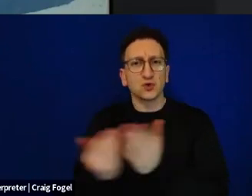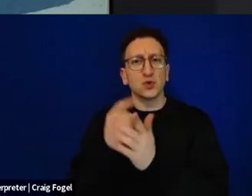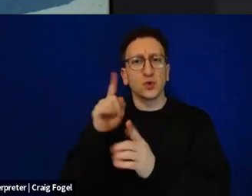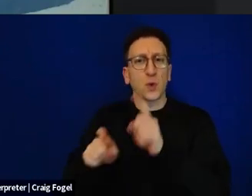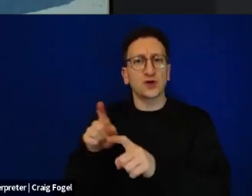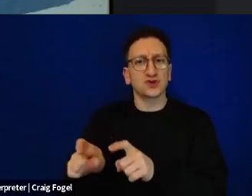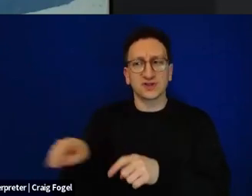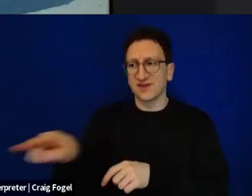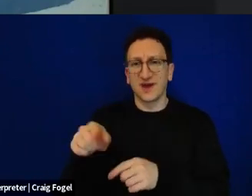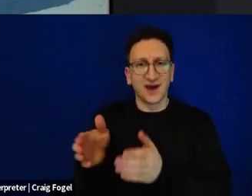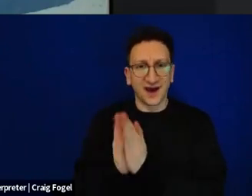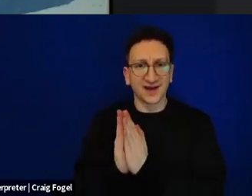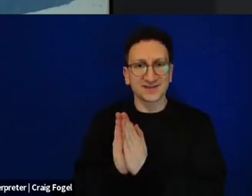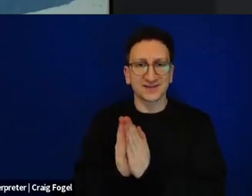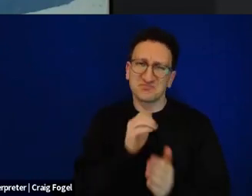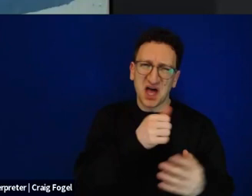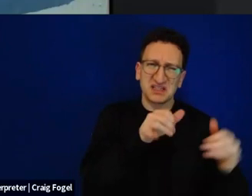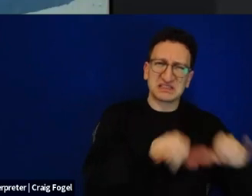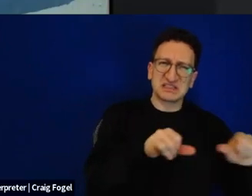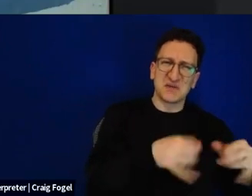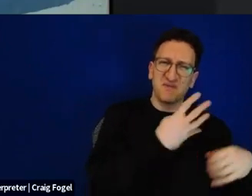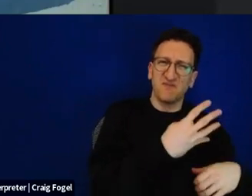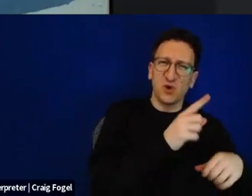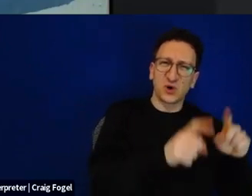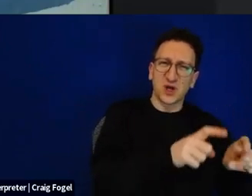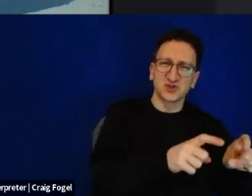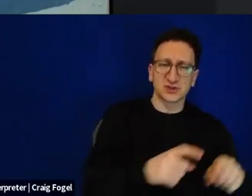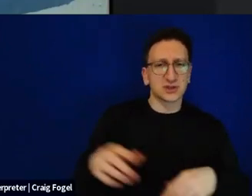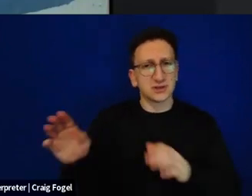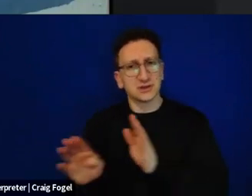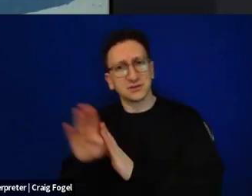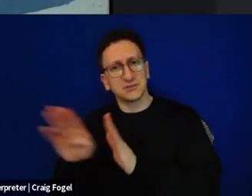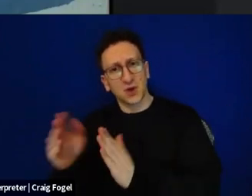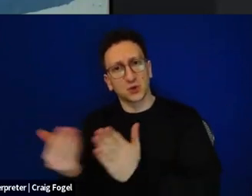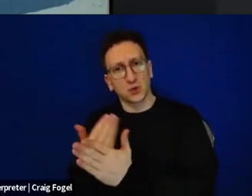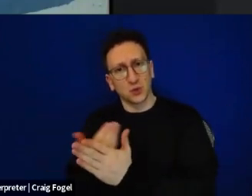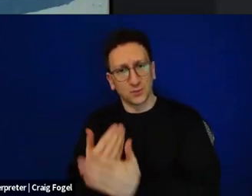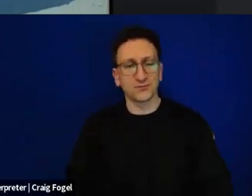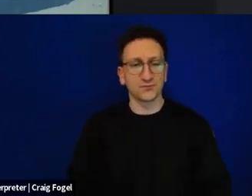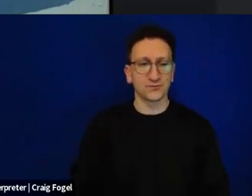would write their own questions of Ma nishtana. And as I opened up that old Haggadah and started